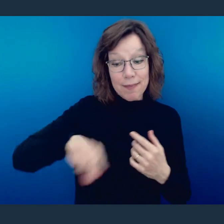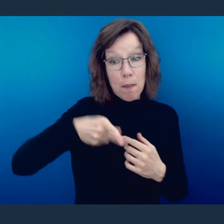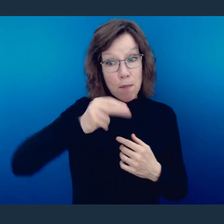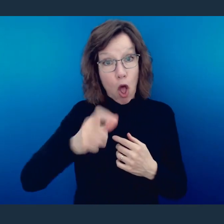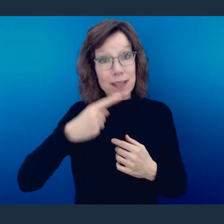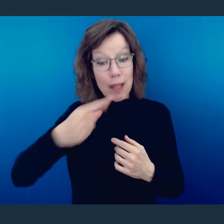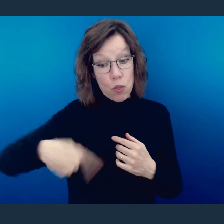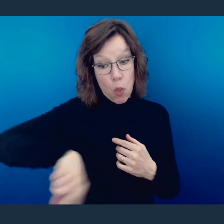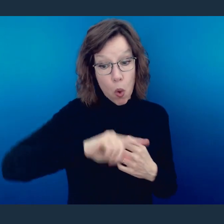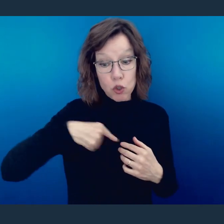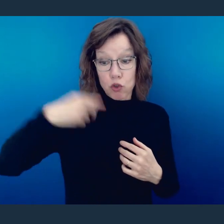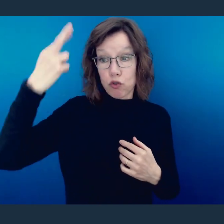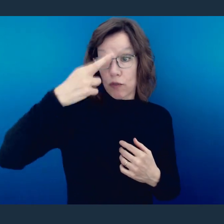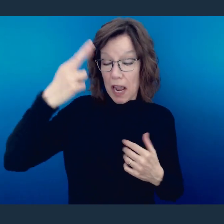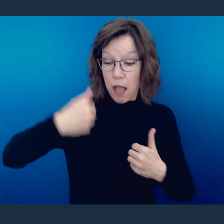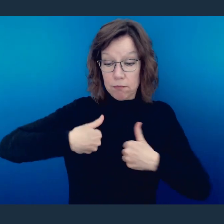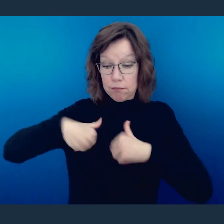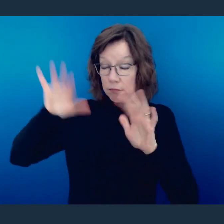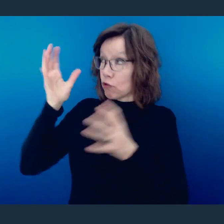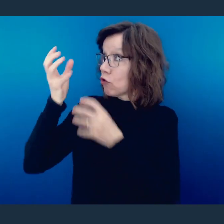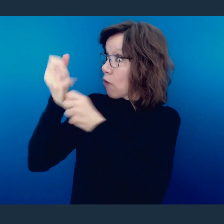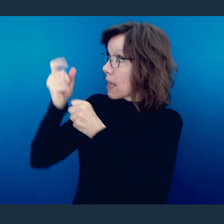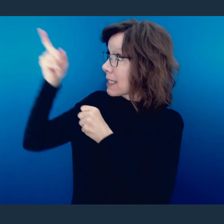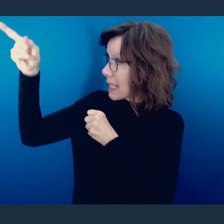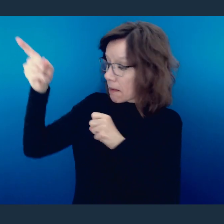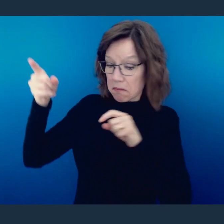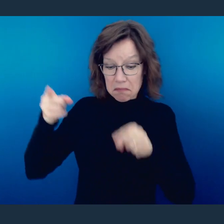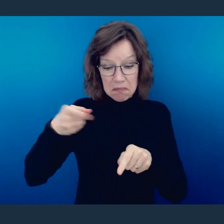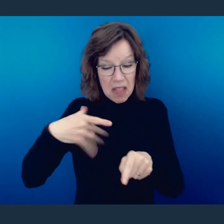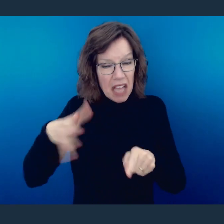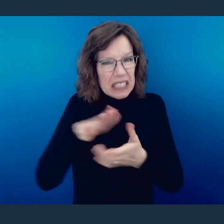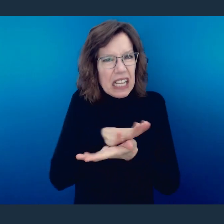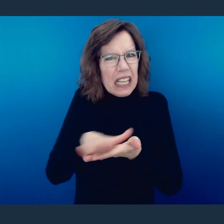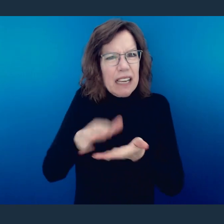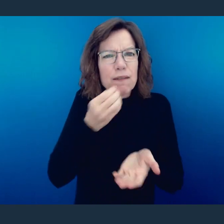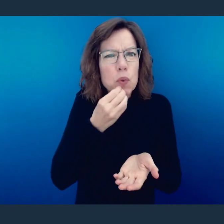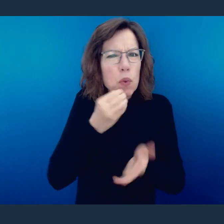in Christ, recognizing that what Christ has called clean is simply clean, without the